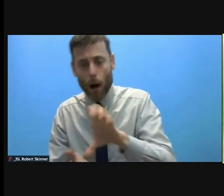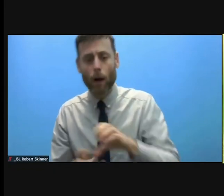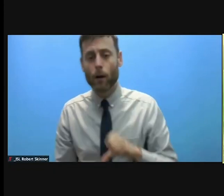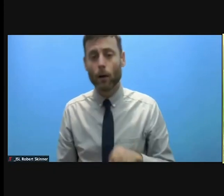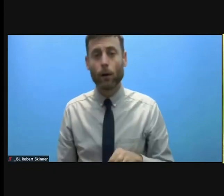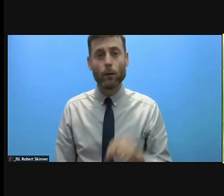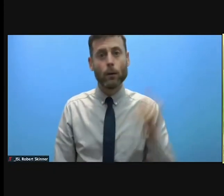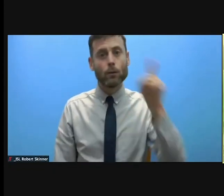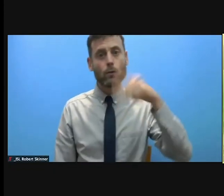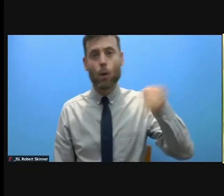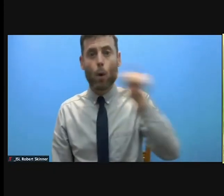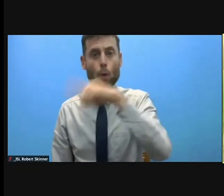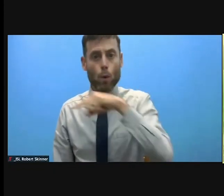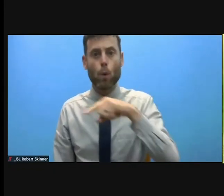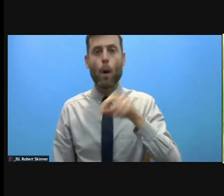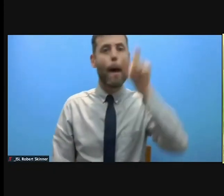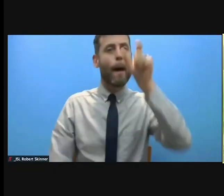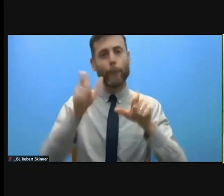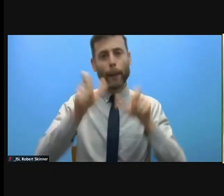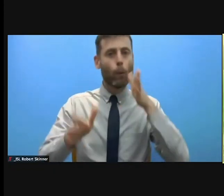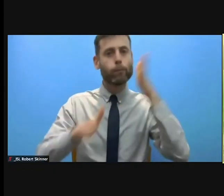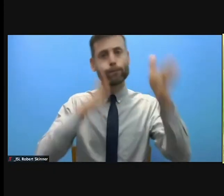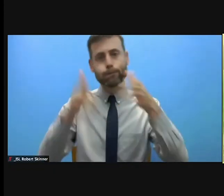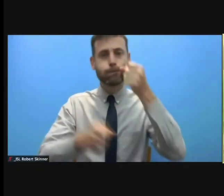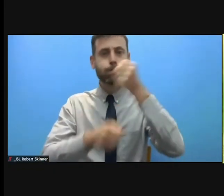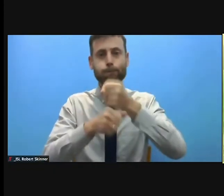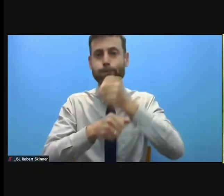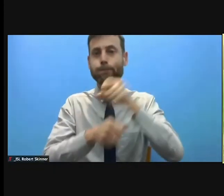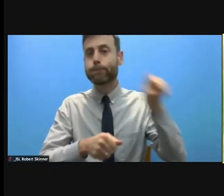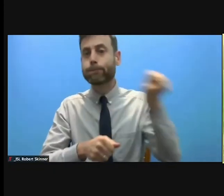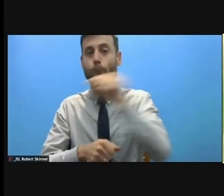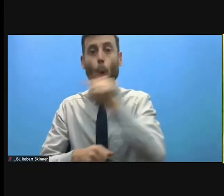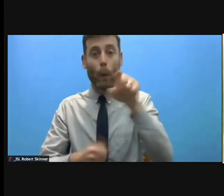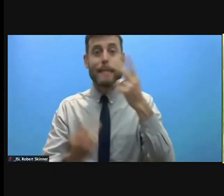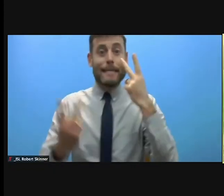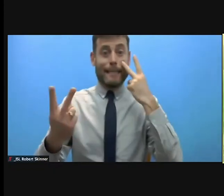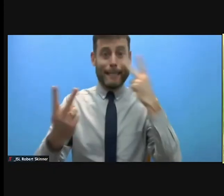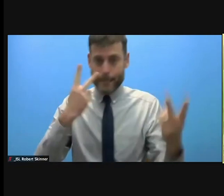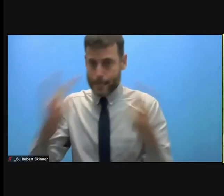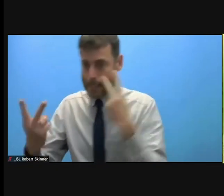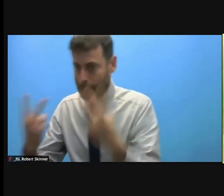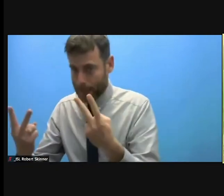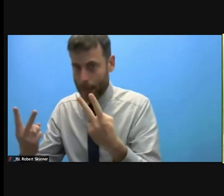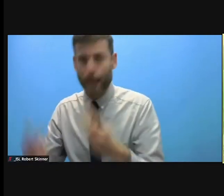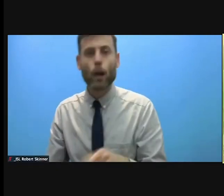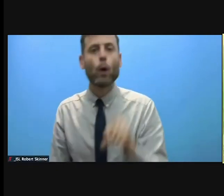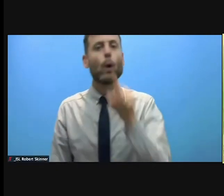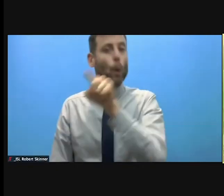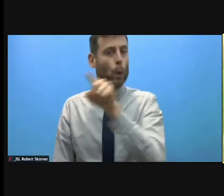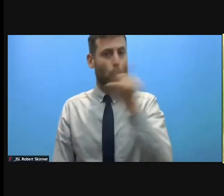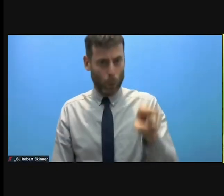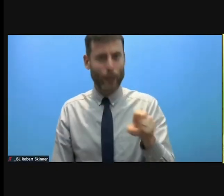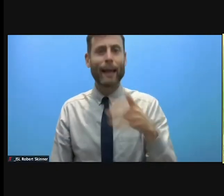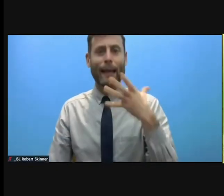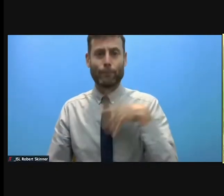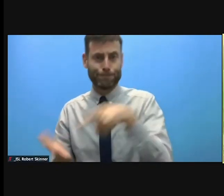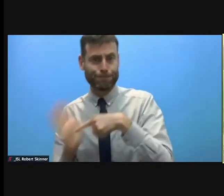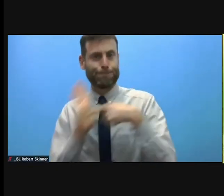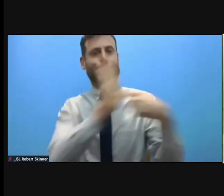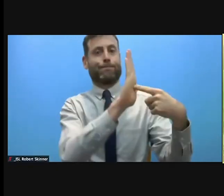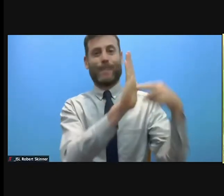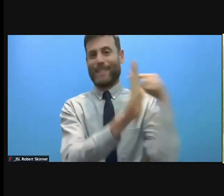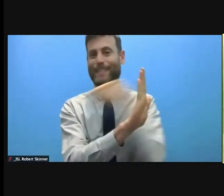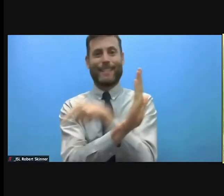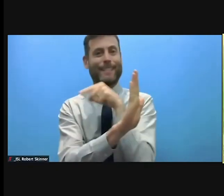we're international, we need to be even better in emphasizing that there has to be local action.